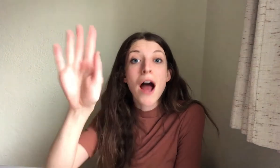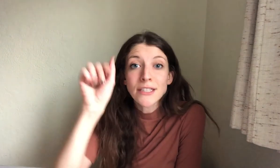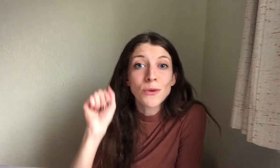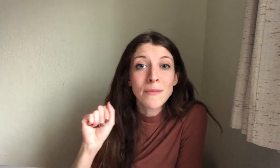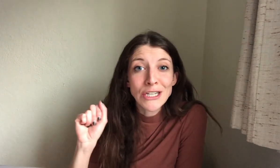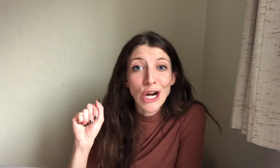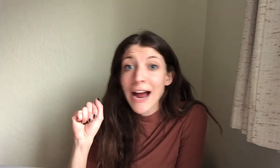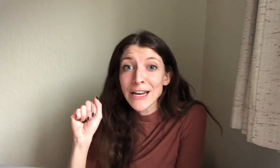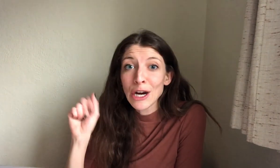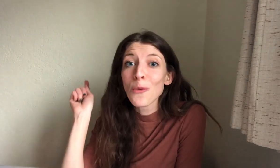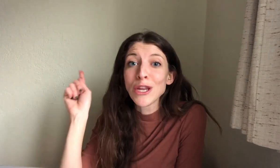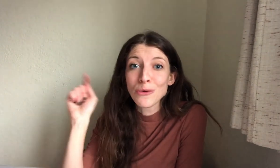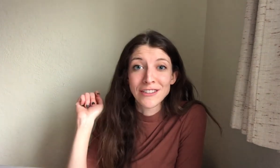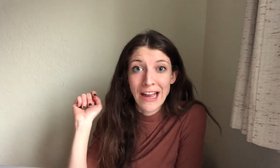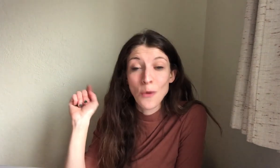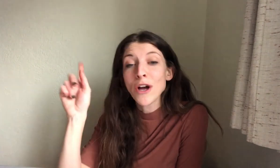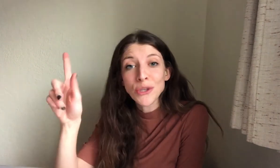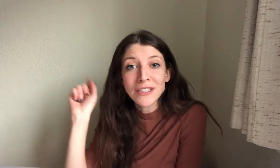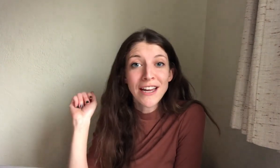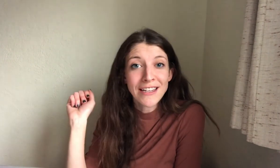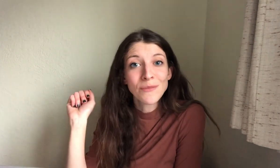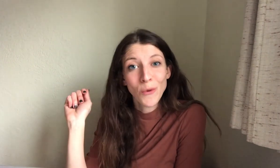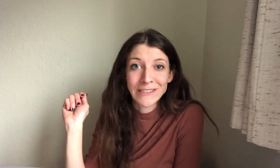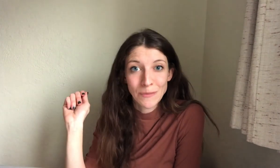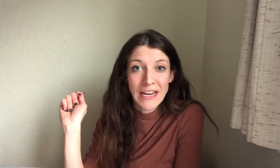I just want to make sure I hear what you are saying what you are saying is important to me,